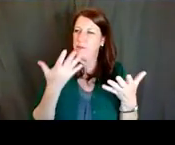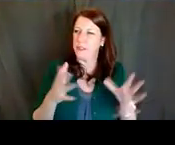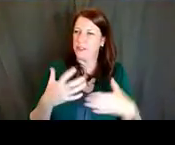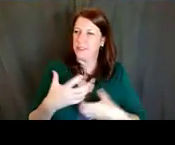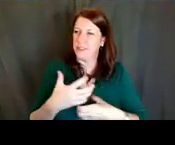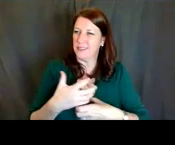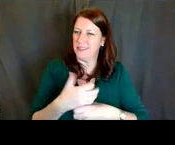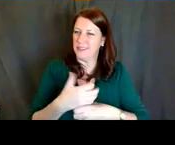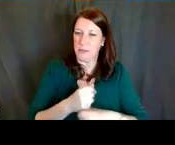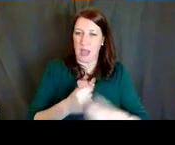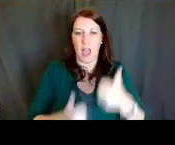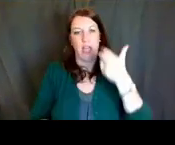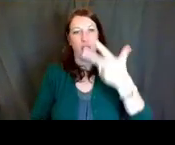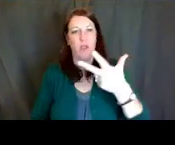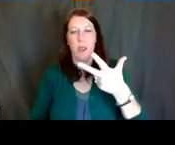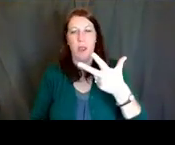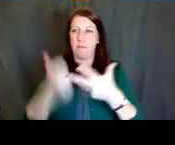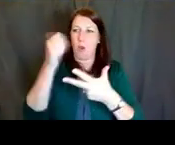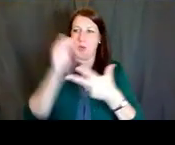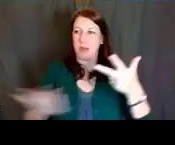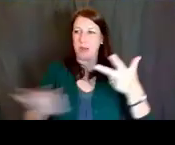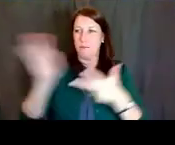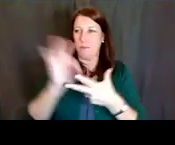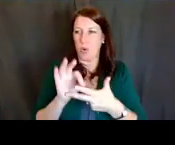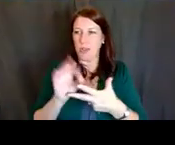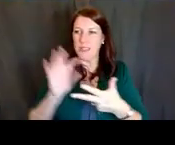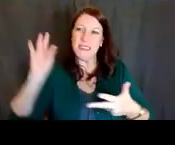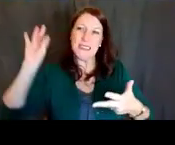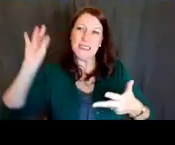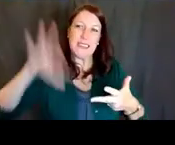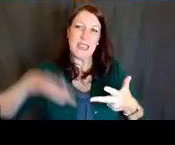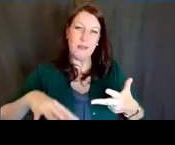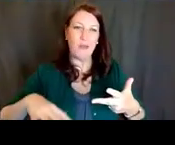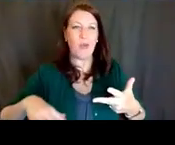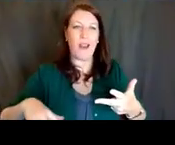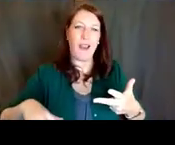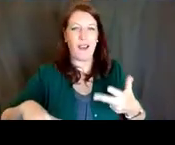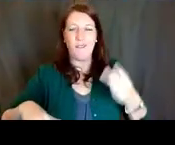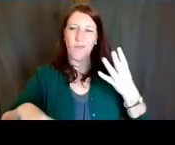well, according to this page, maybe four or five -- that I would like to give to you as I leave?